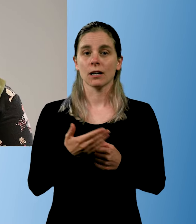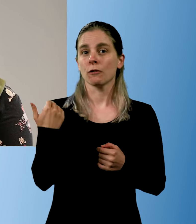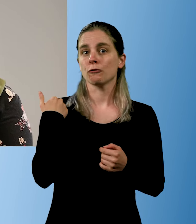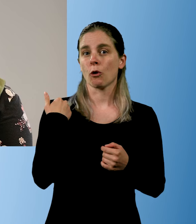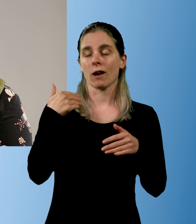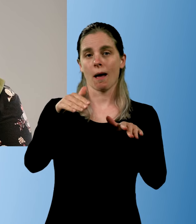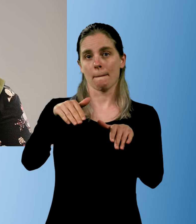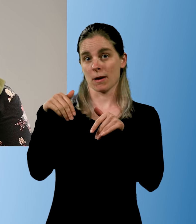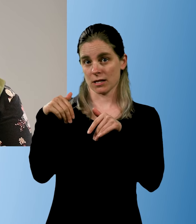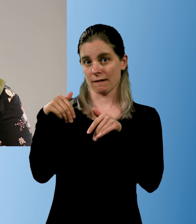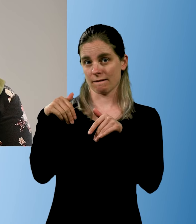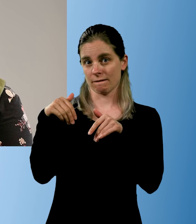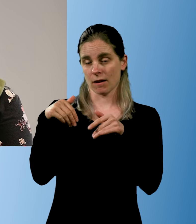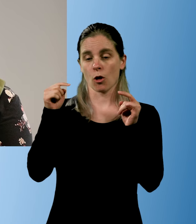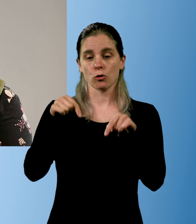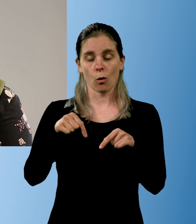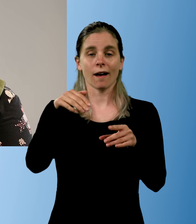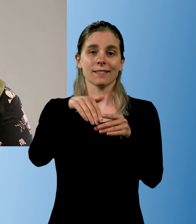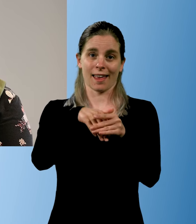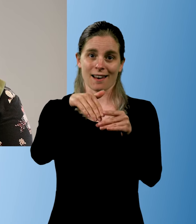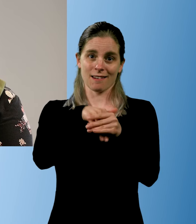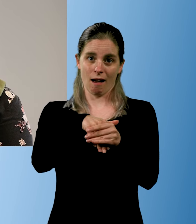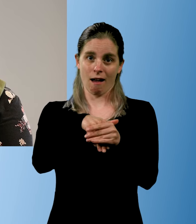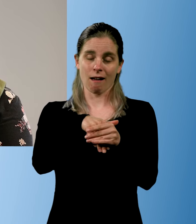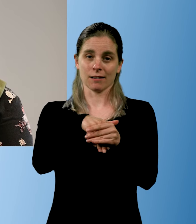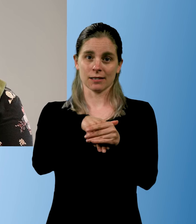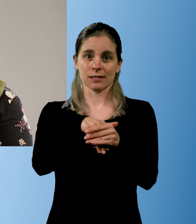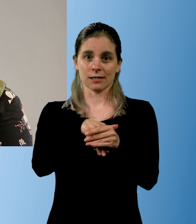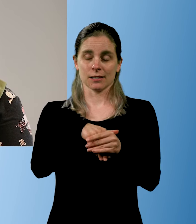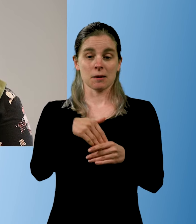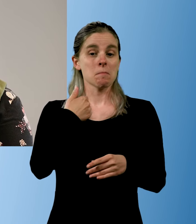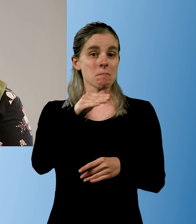He has gone from being passive to participate in most things.